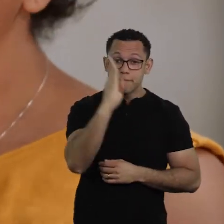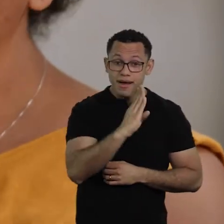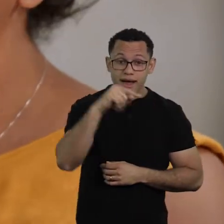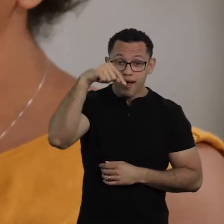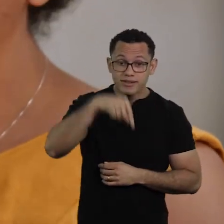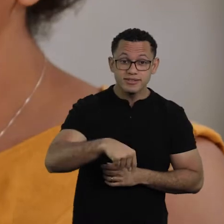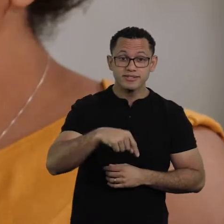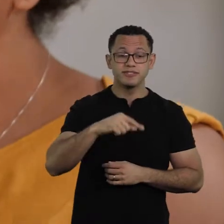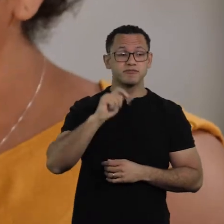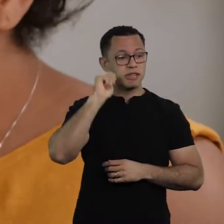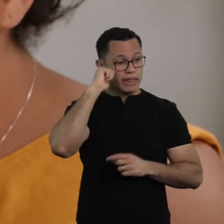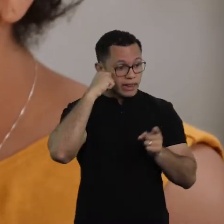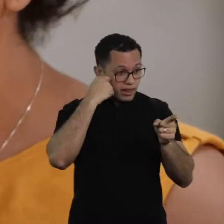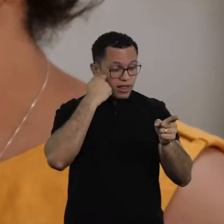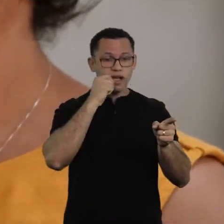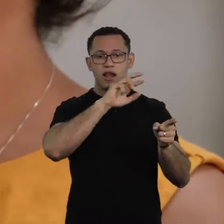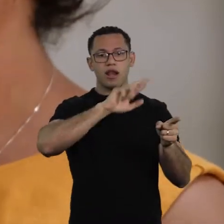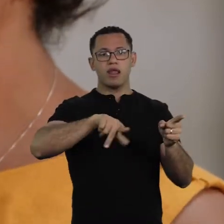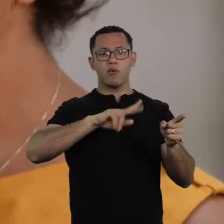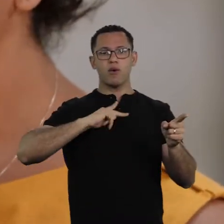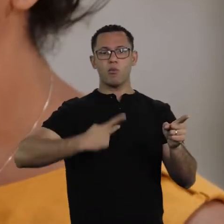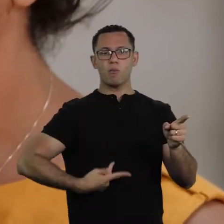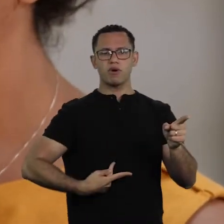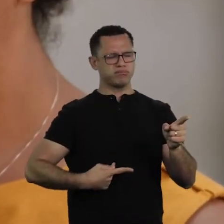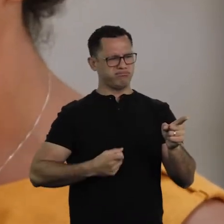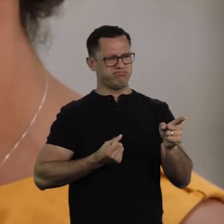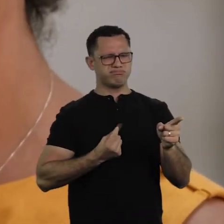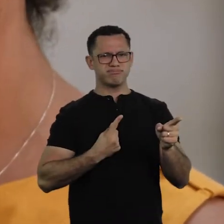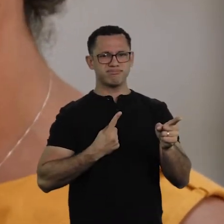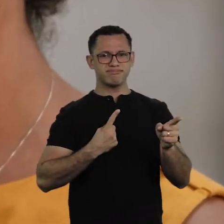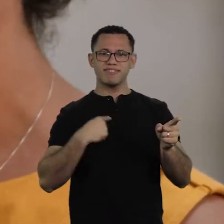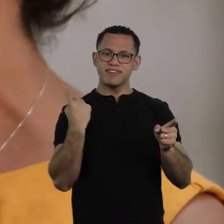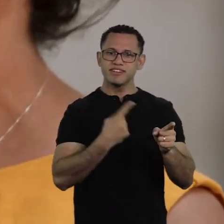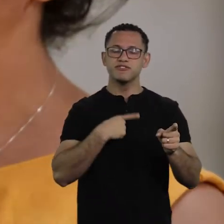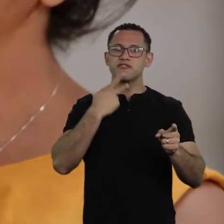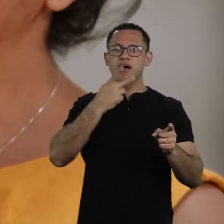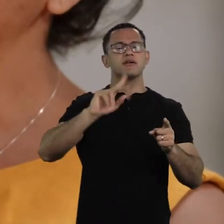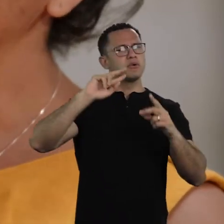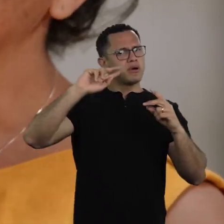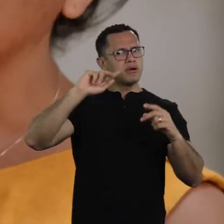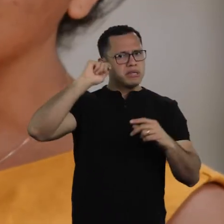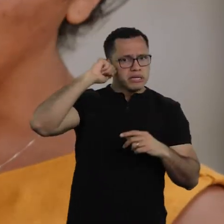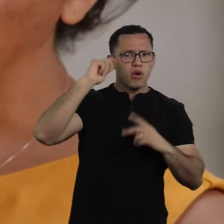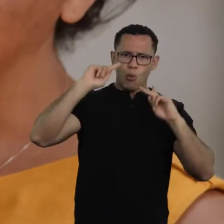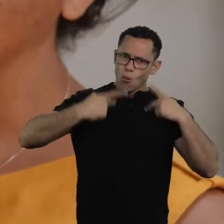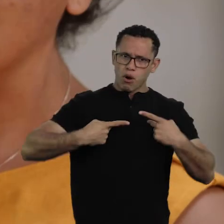are not considered people, it's our humanity which is traded all the time. I read Carolina at school,